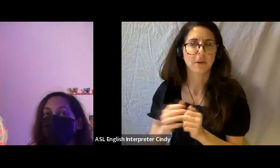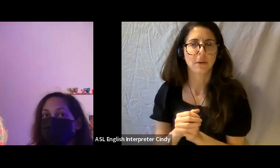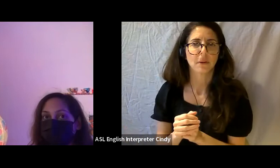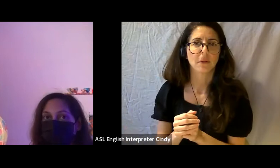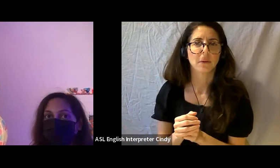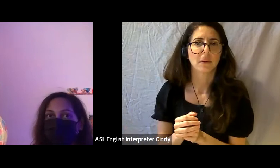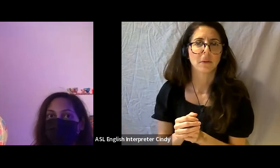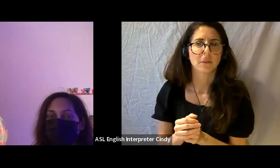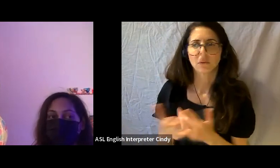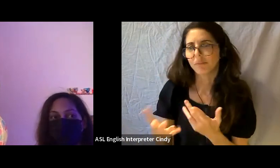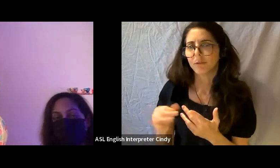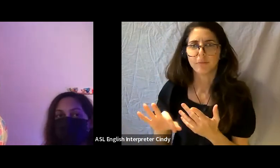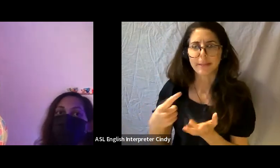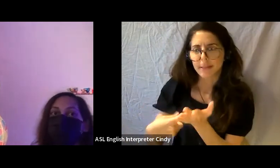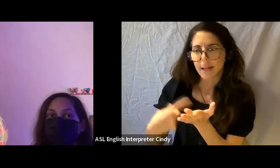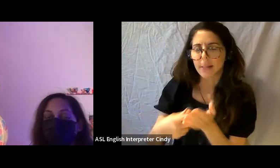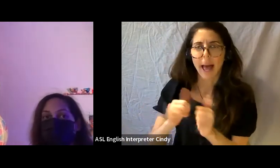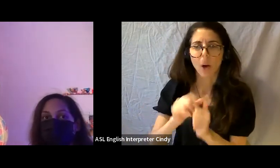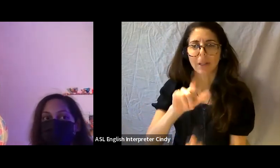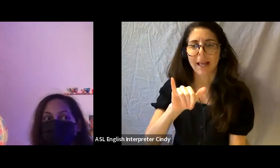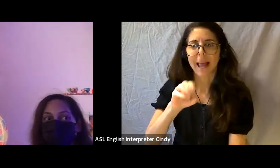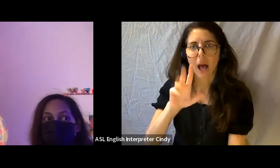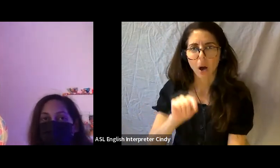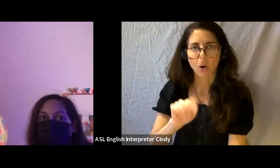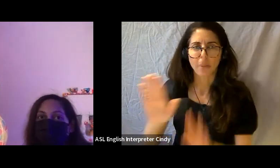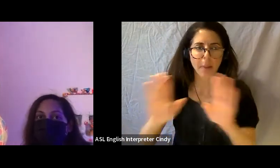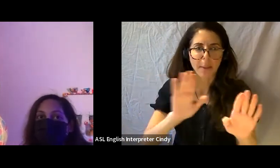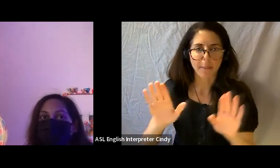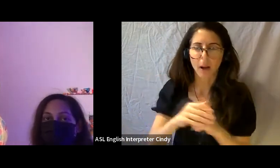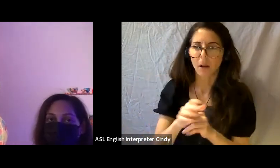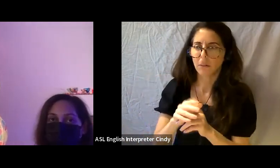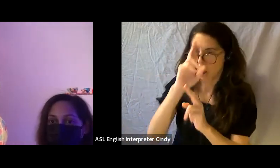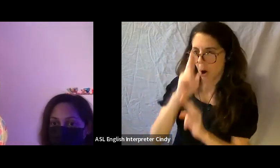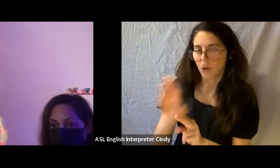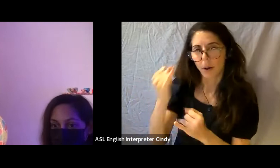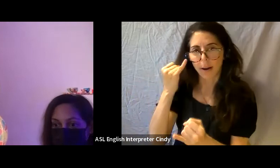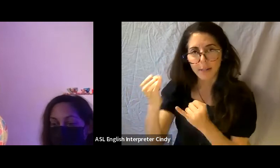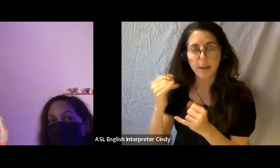To honors the artists ideas and their exhibition